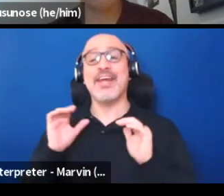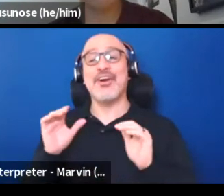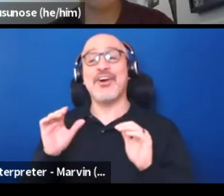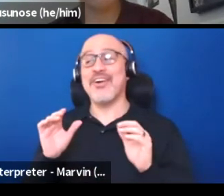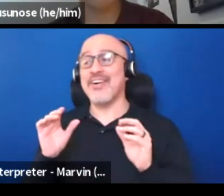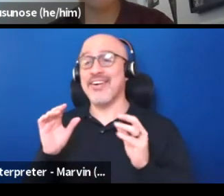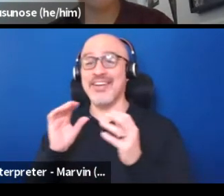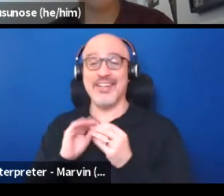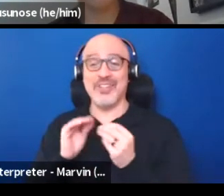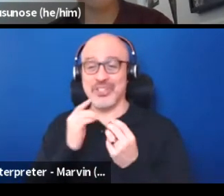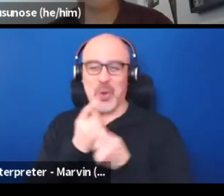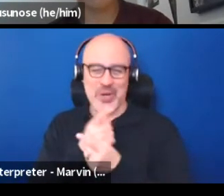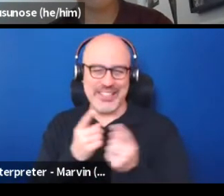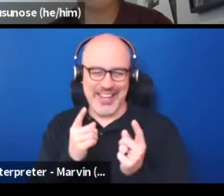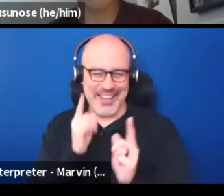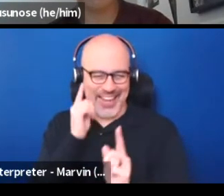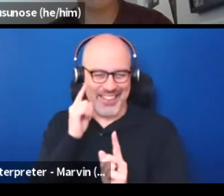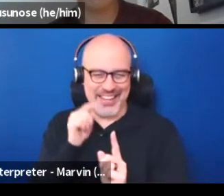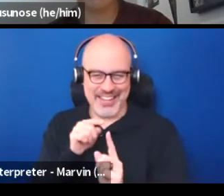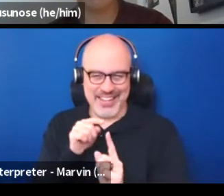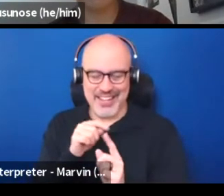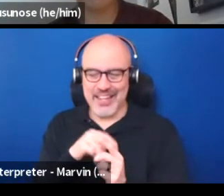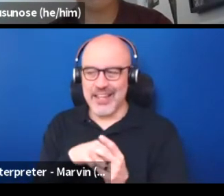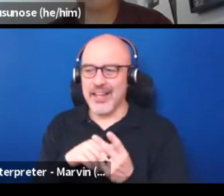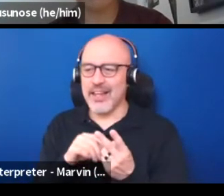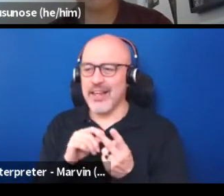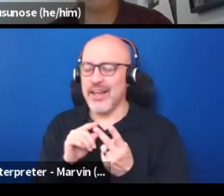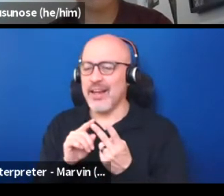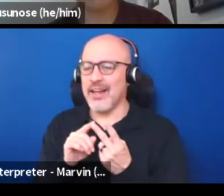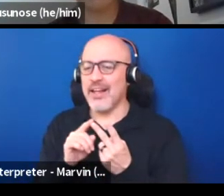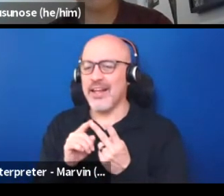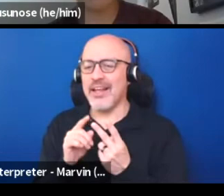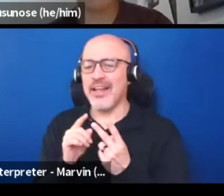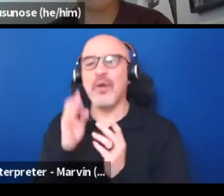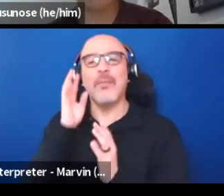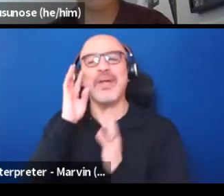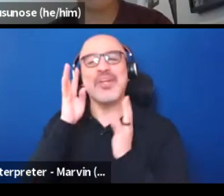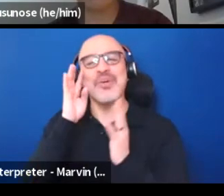But then I also think about the creative process